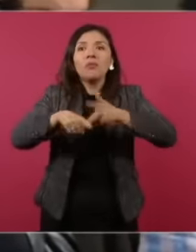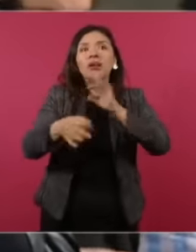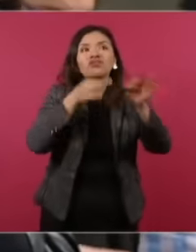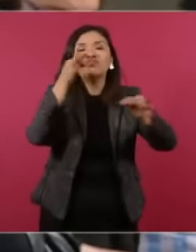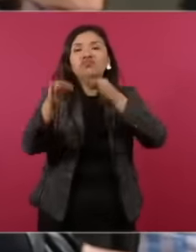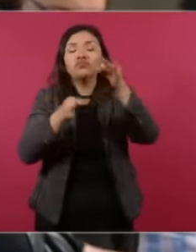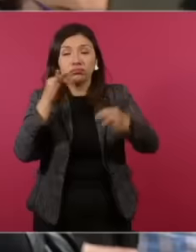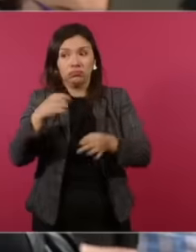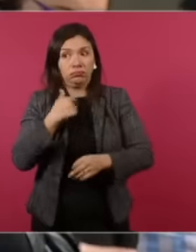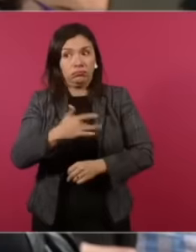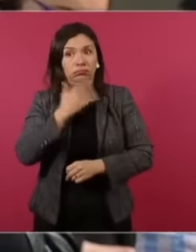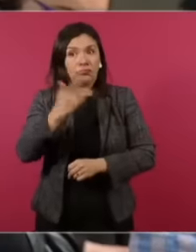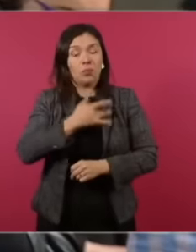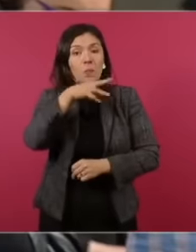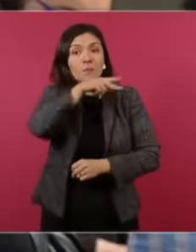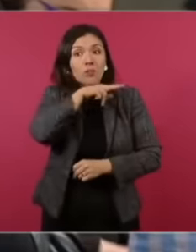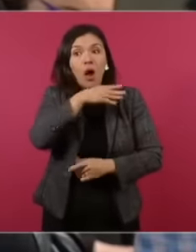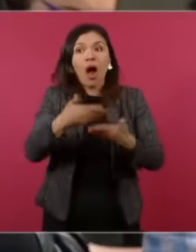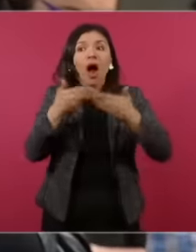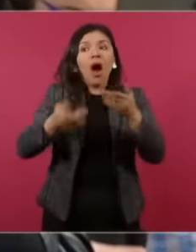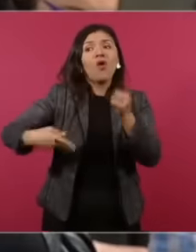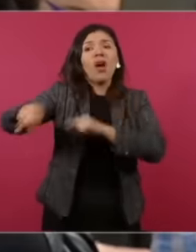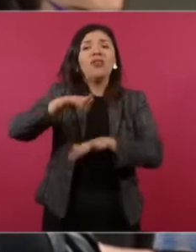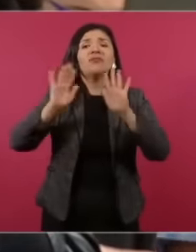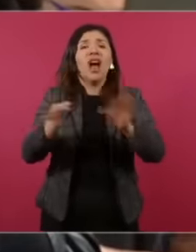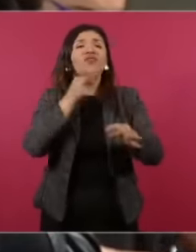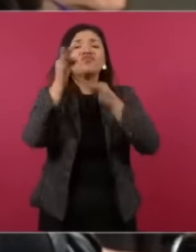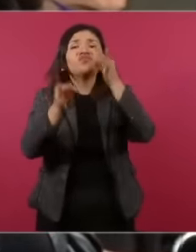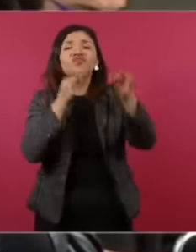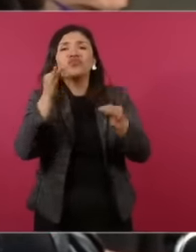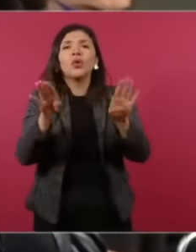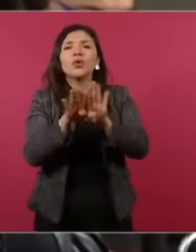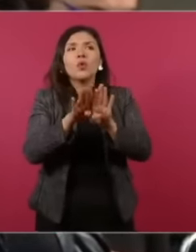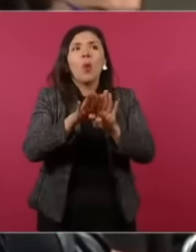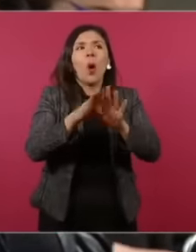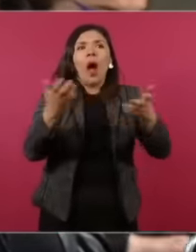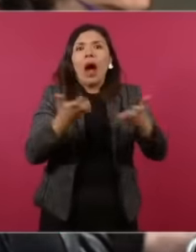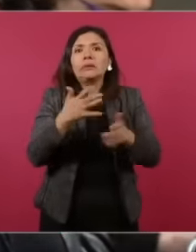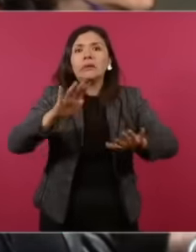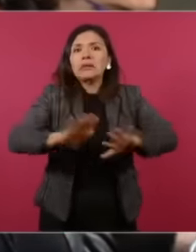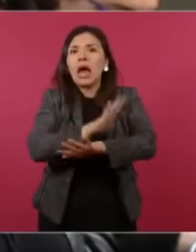is worrying because the The media have already begun to make their adjustments, their changes, to accommodate the